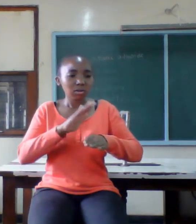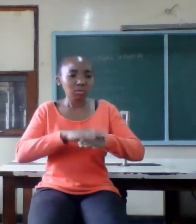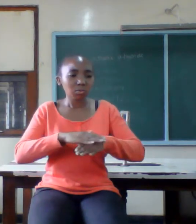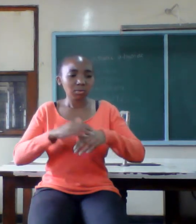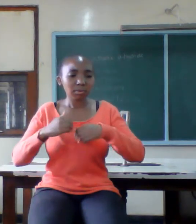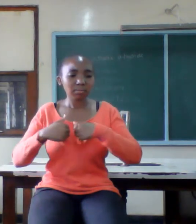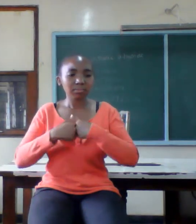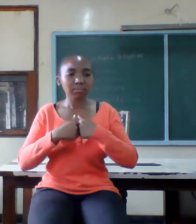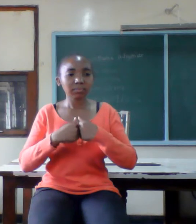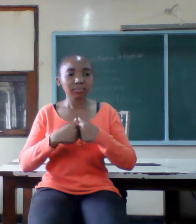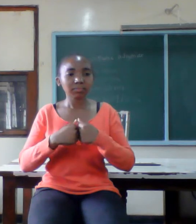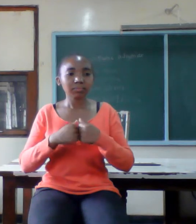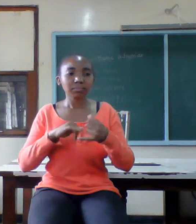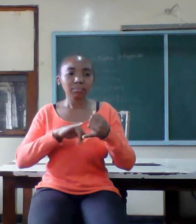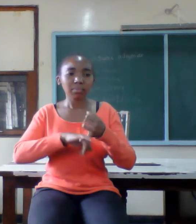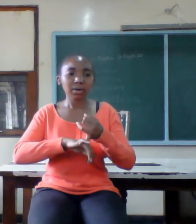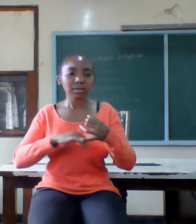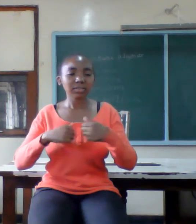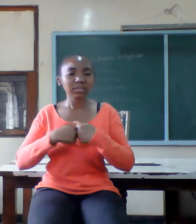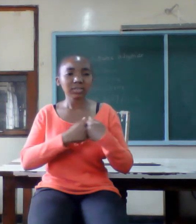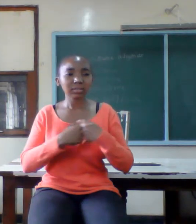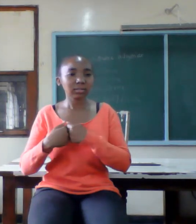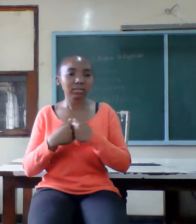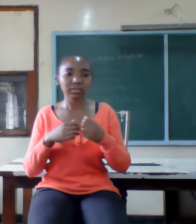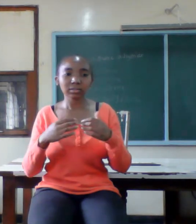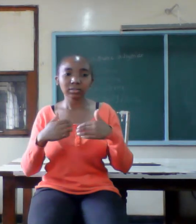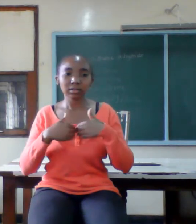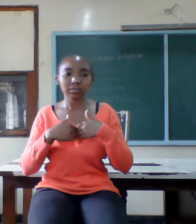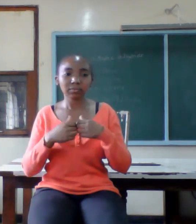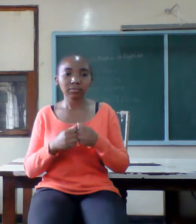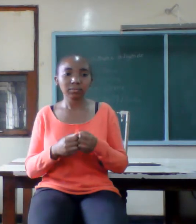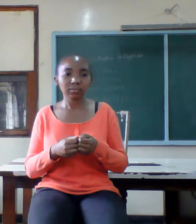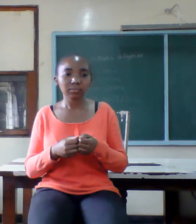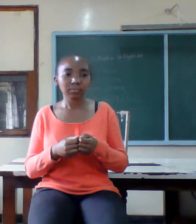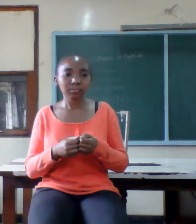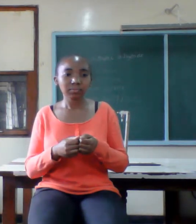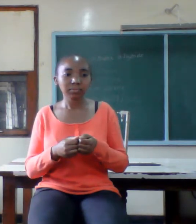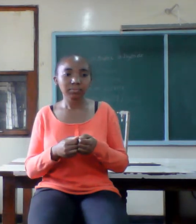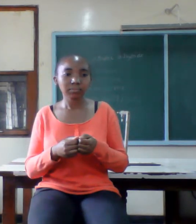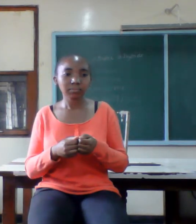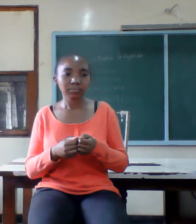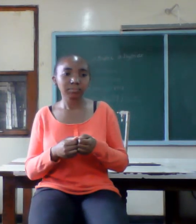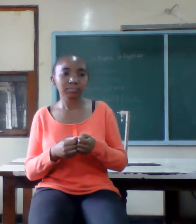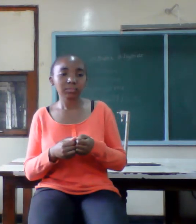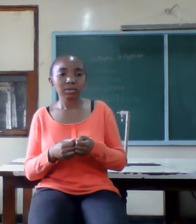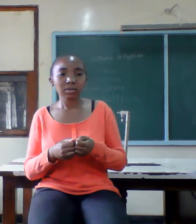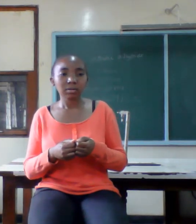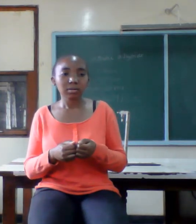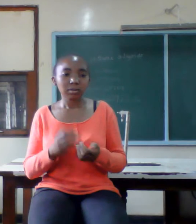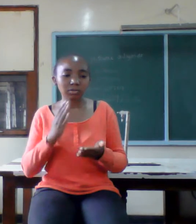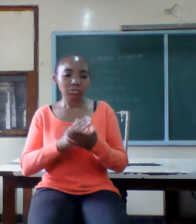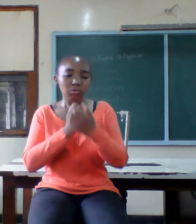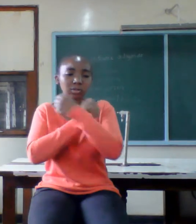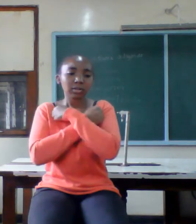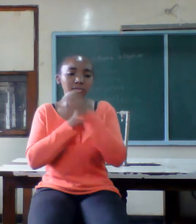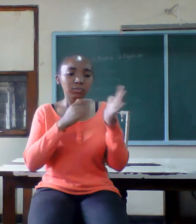its own taste of blazing fire true love proves in times of challenges fight for your marriage